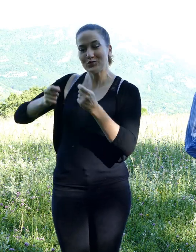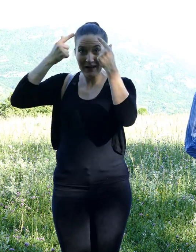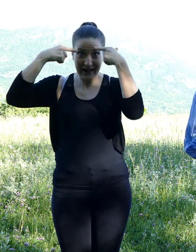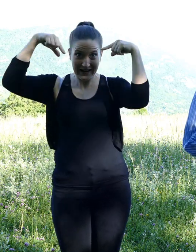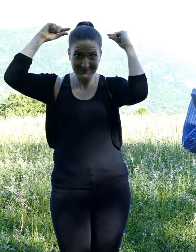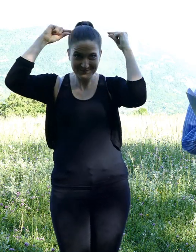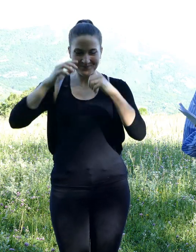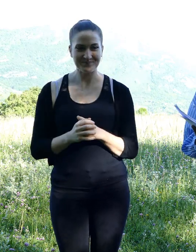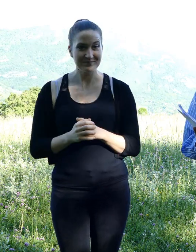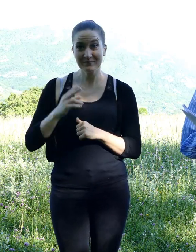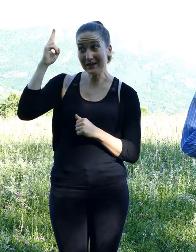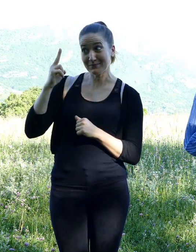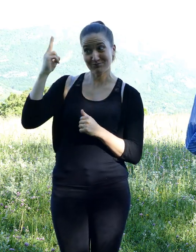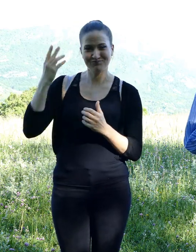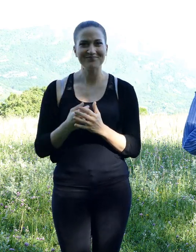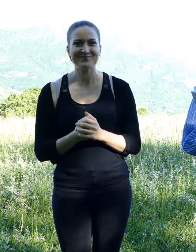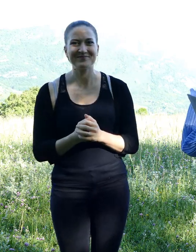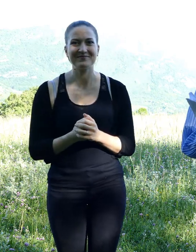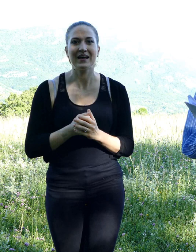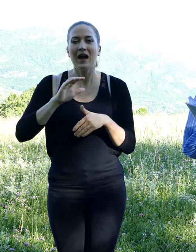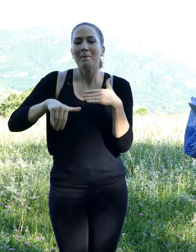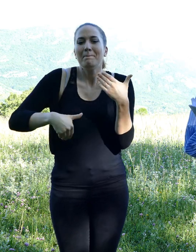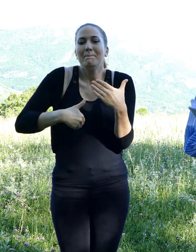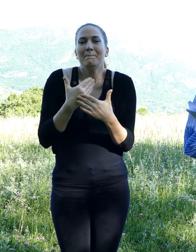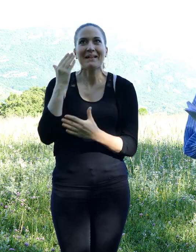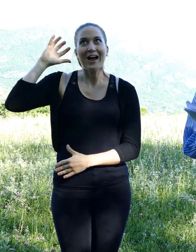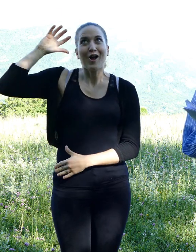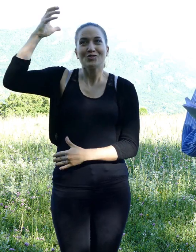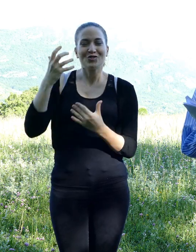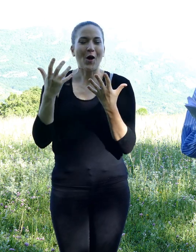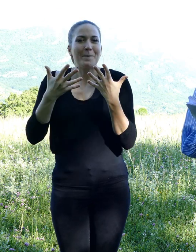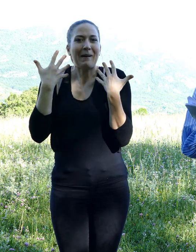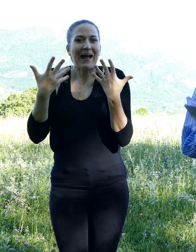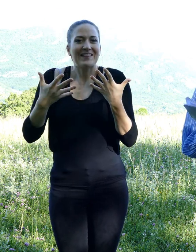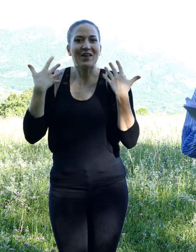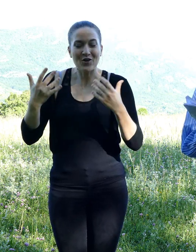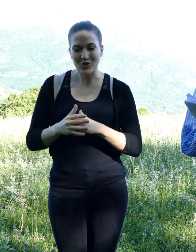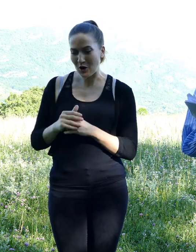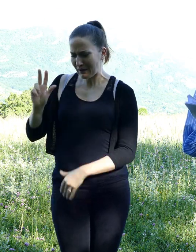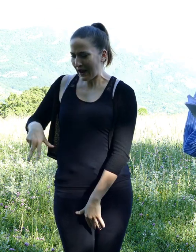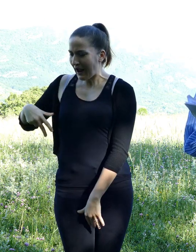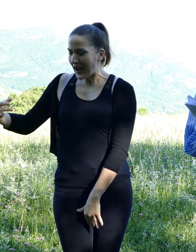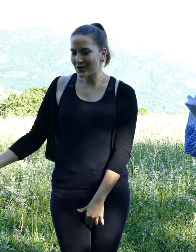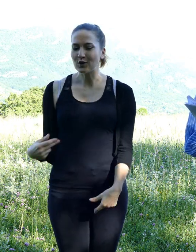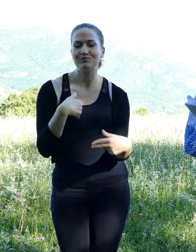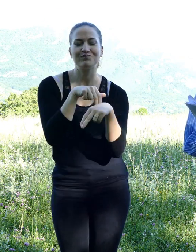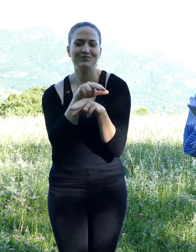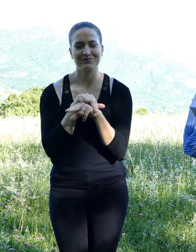Let's begin It was a sunny morning of spring. Our friend the squirrel woke up at the summit of his linden tree,